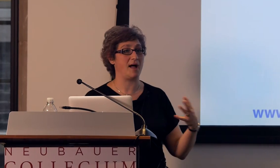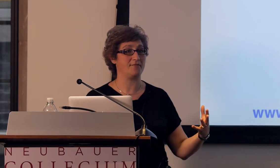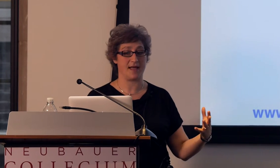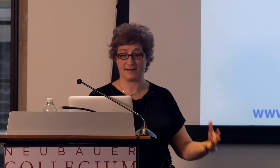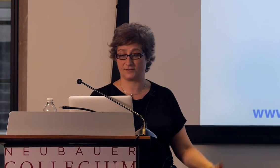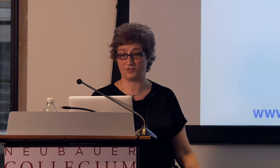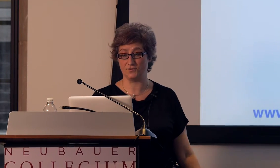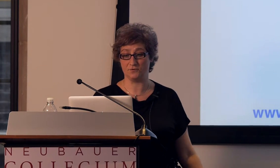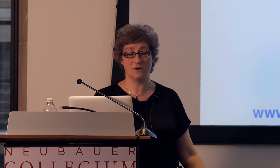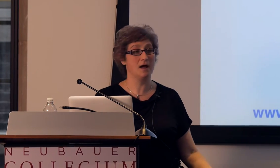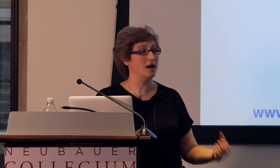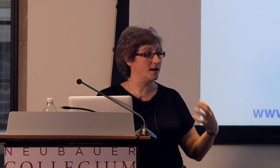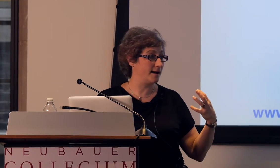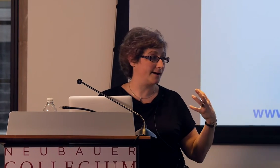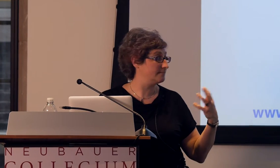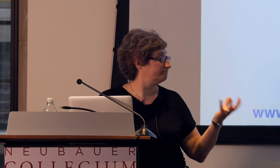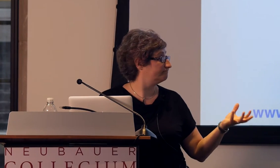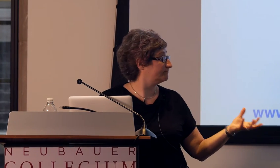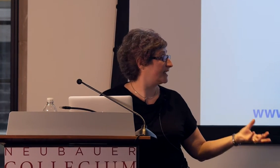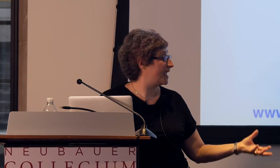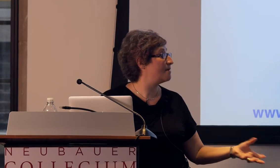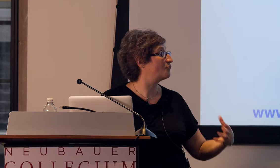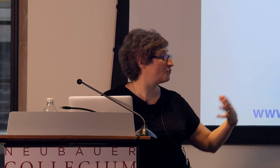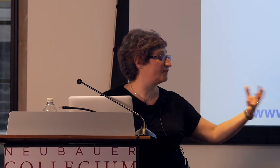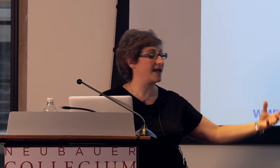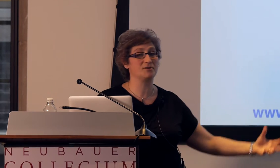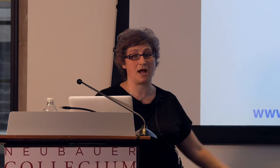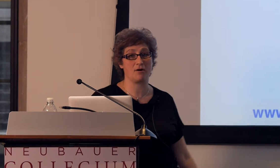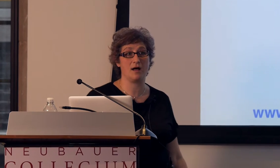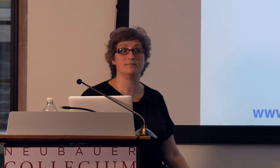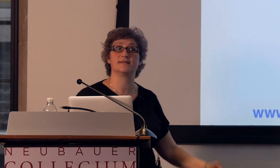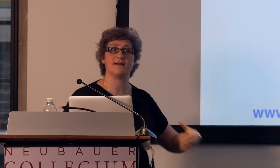about that to improve language outcomes and of course